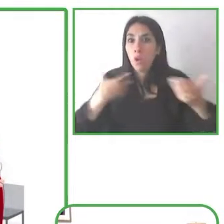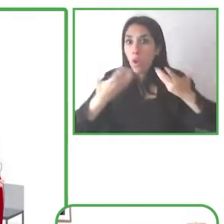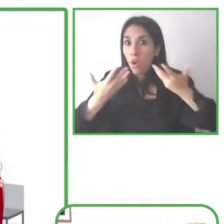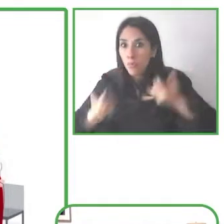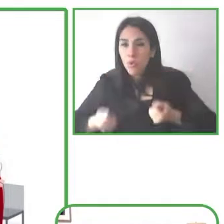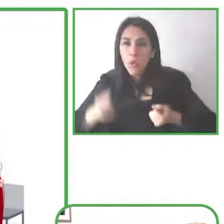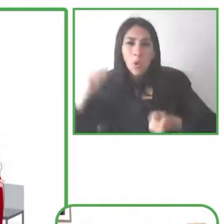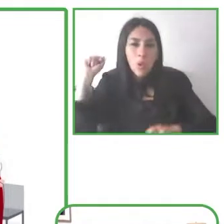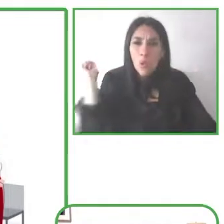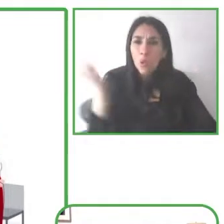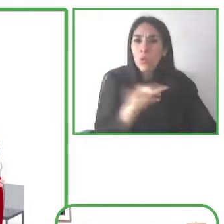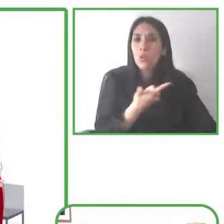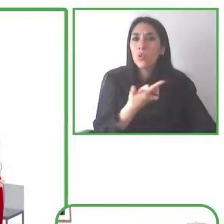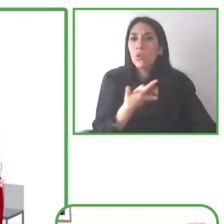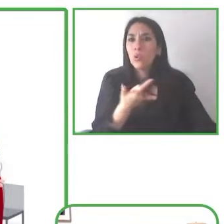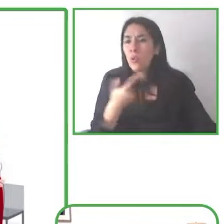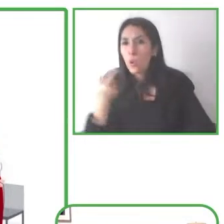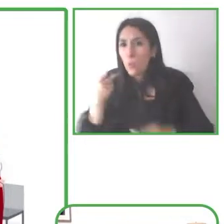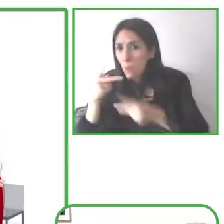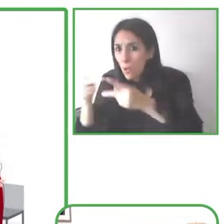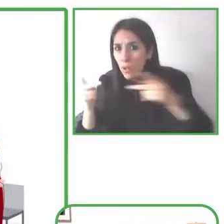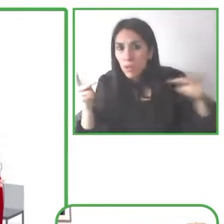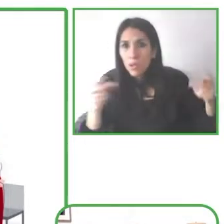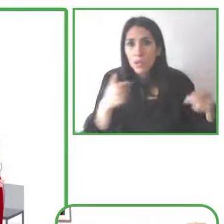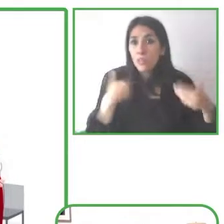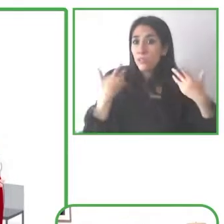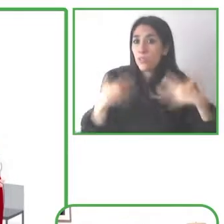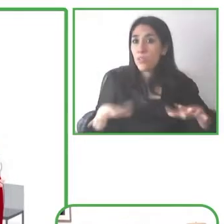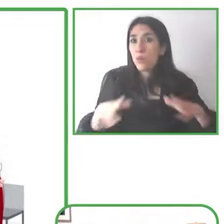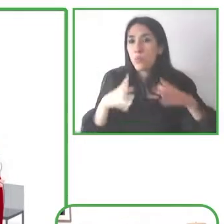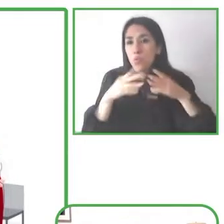we've come a long way in the past years and we're excited about the